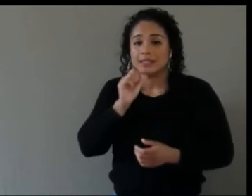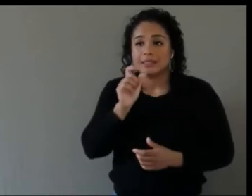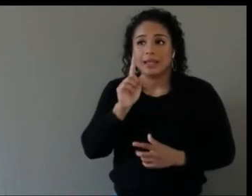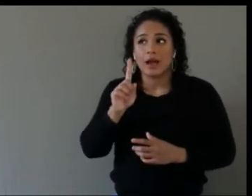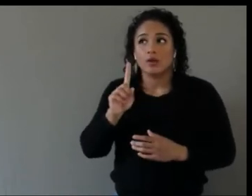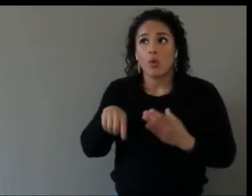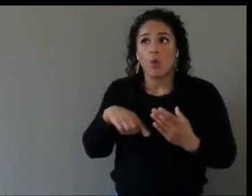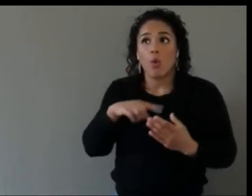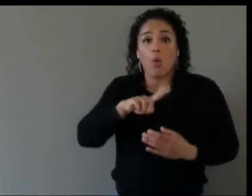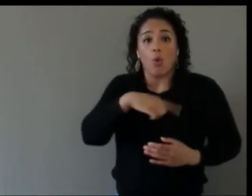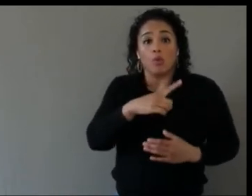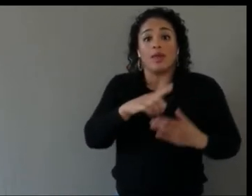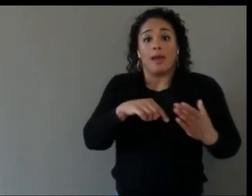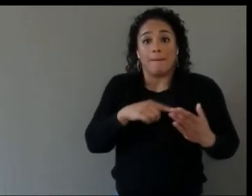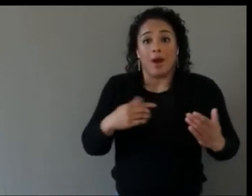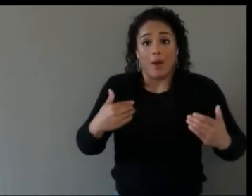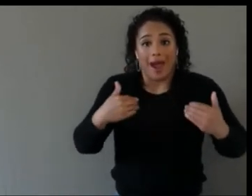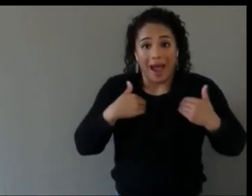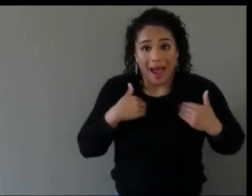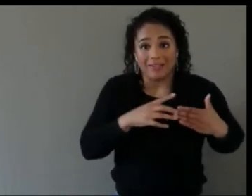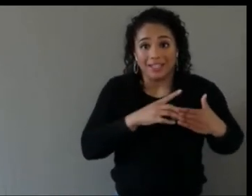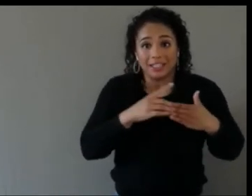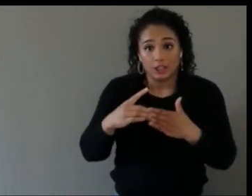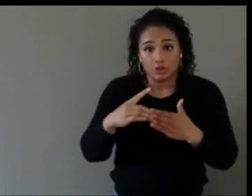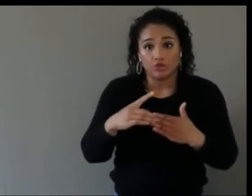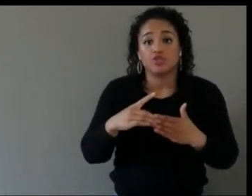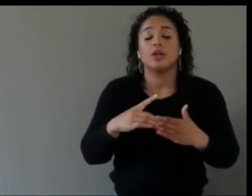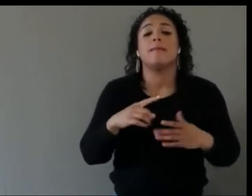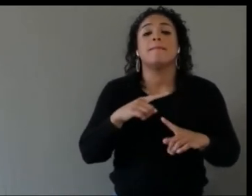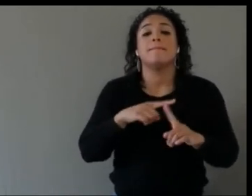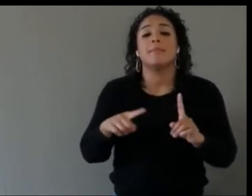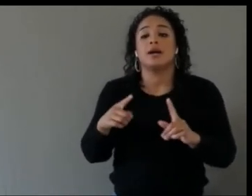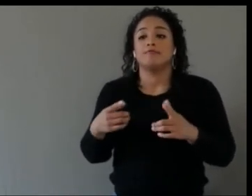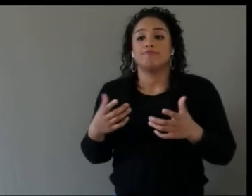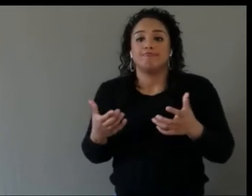And empowering people with disabilities, whether they be visible or invisible.